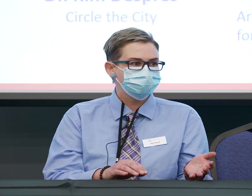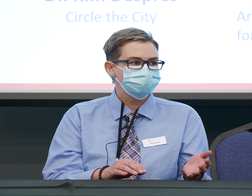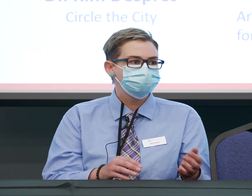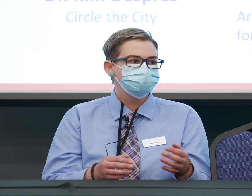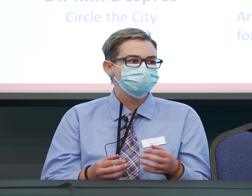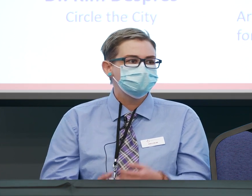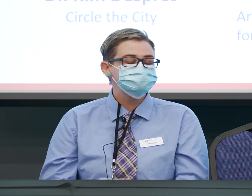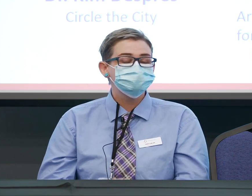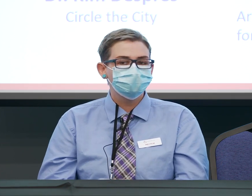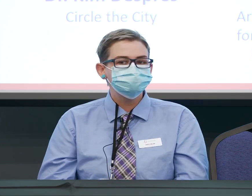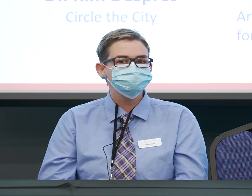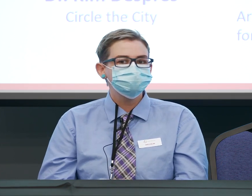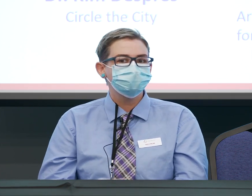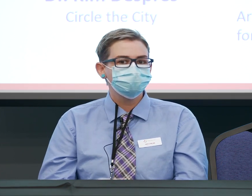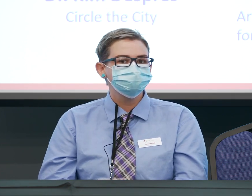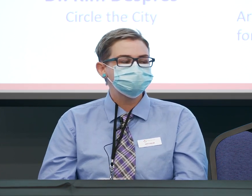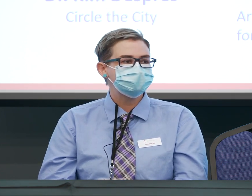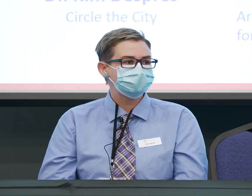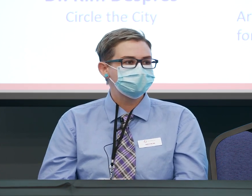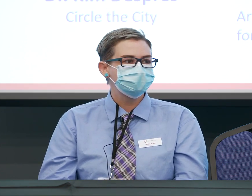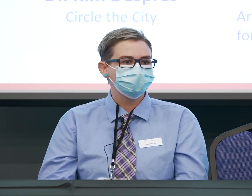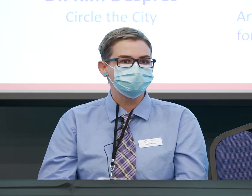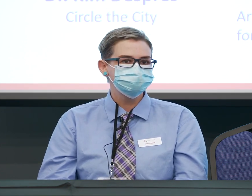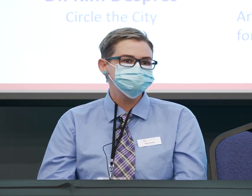it's going to be harder to get that going.